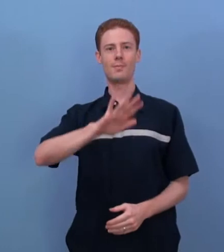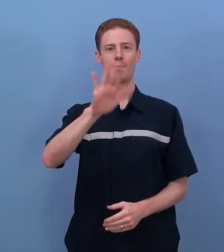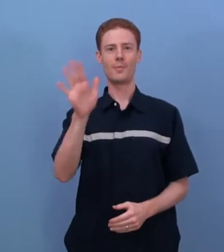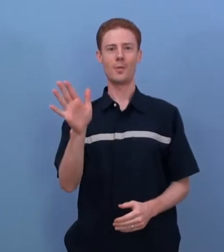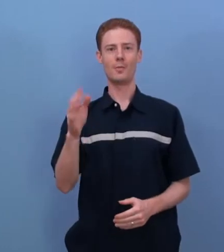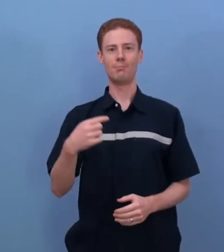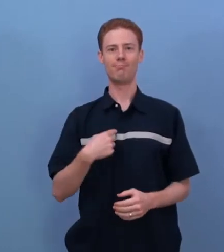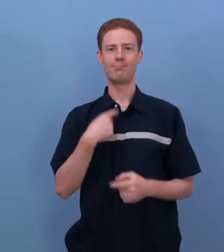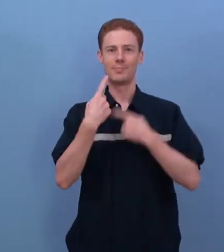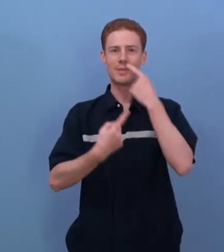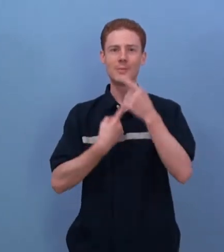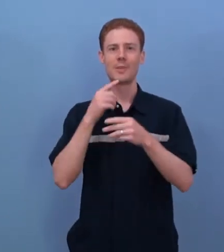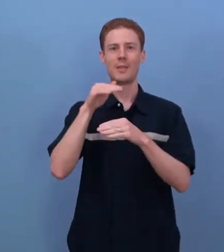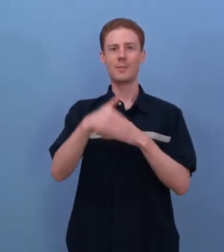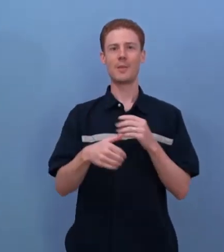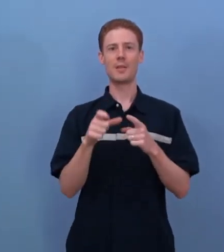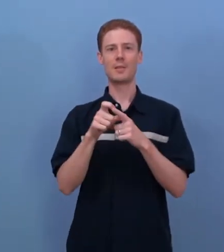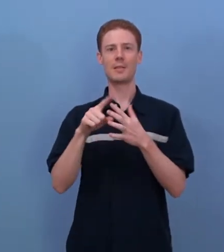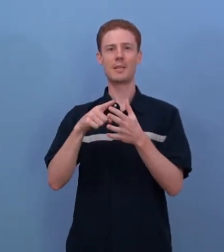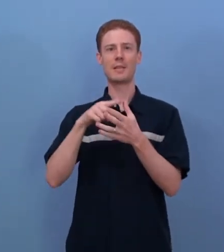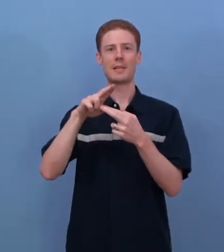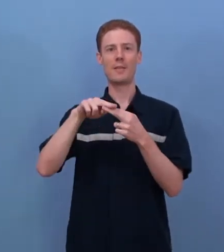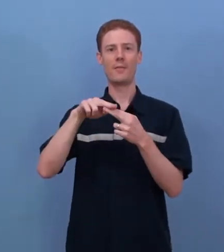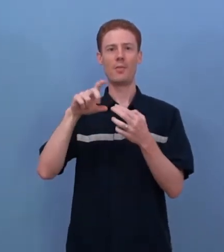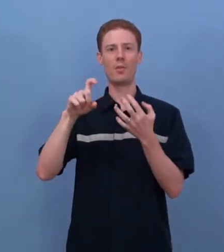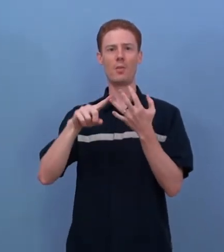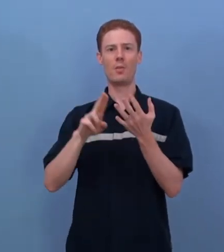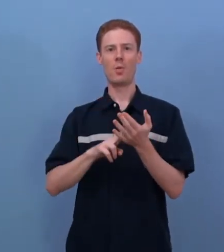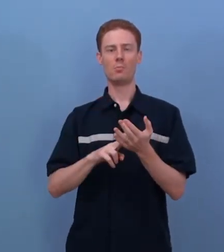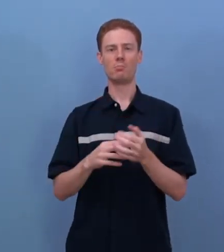Hello. I will explain about Deafcon